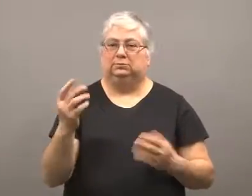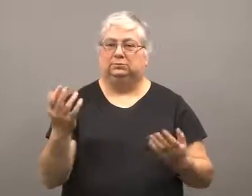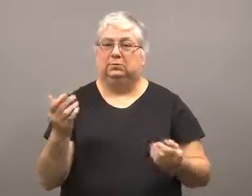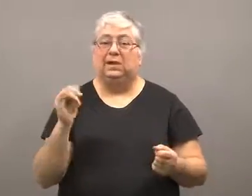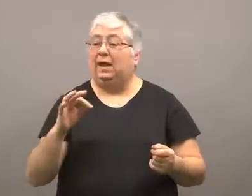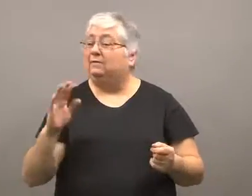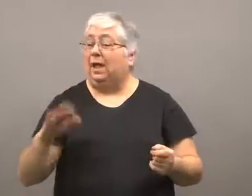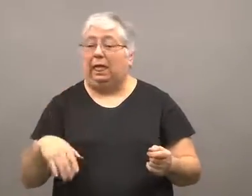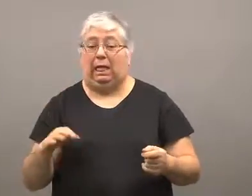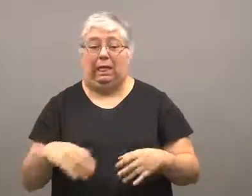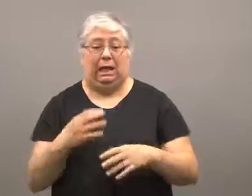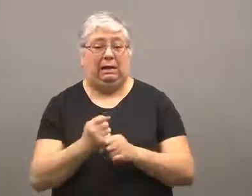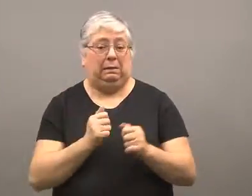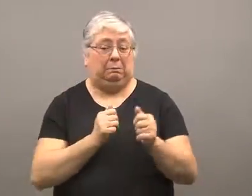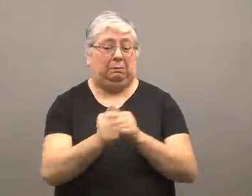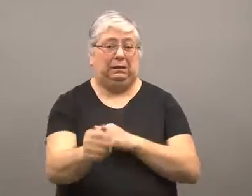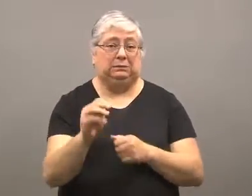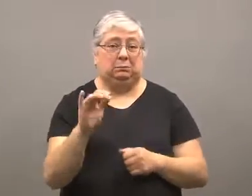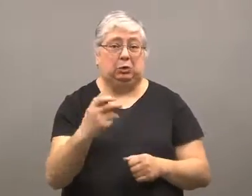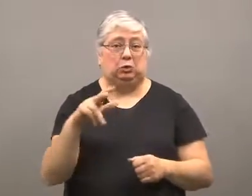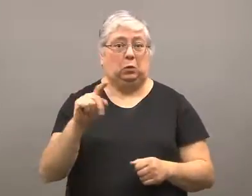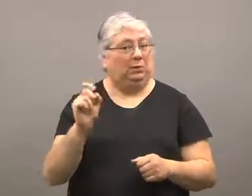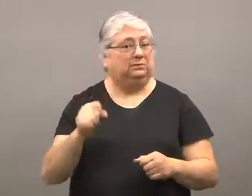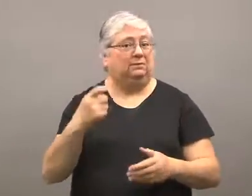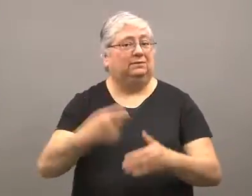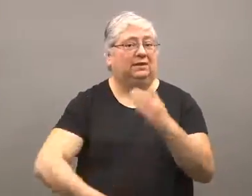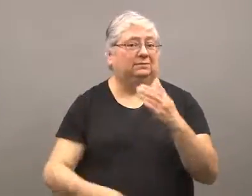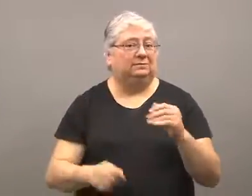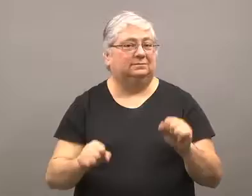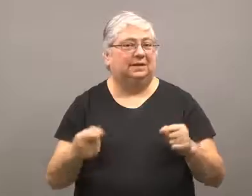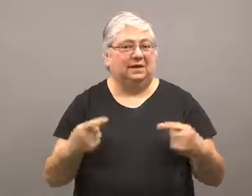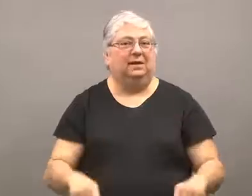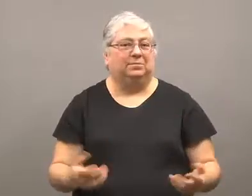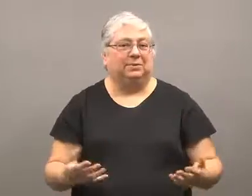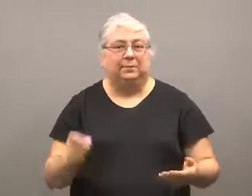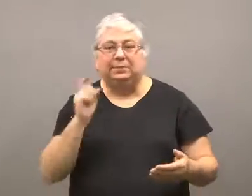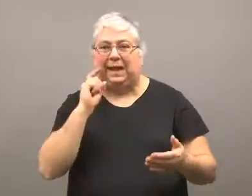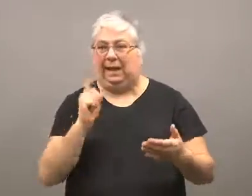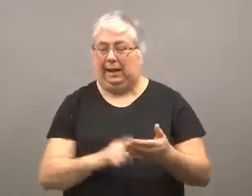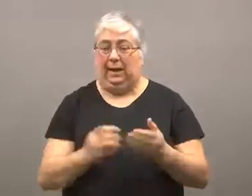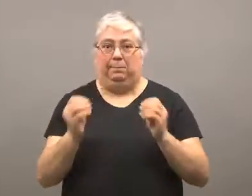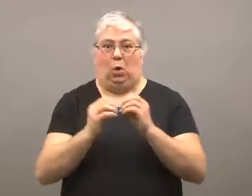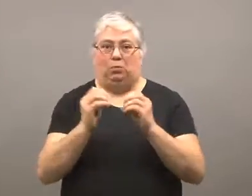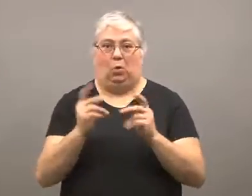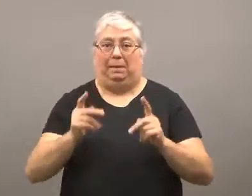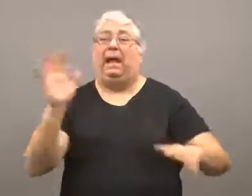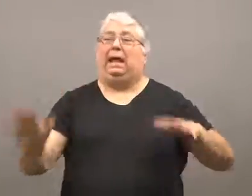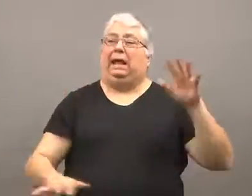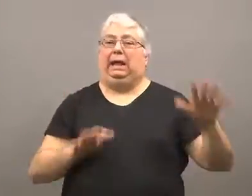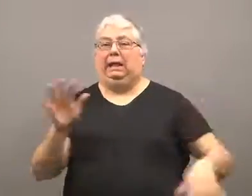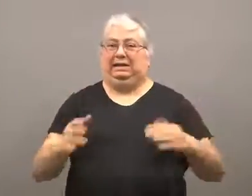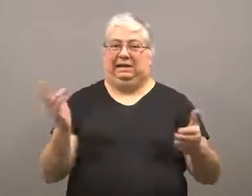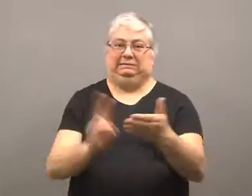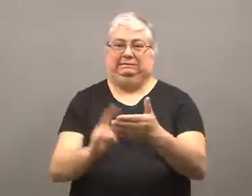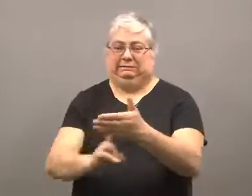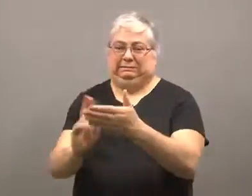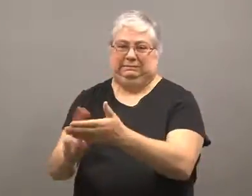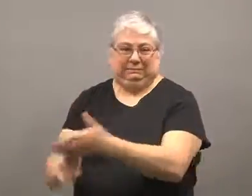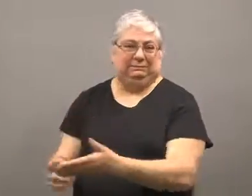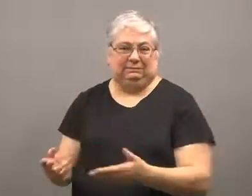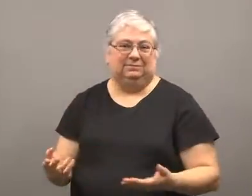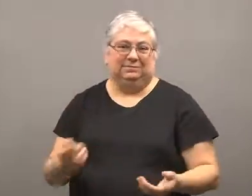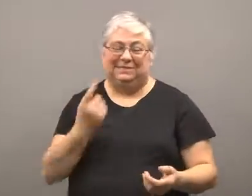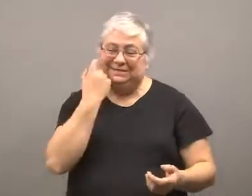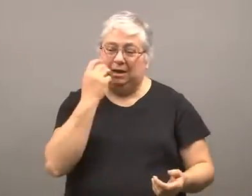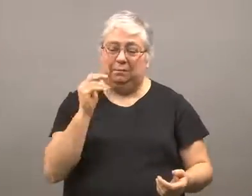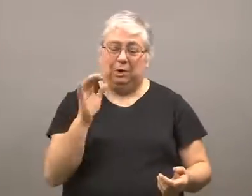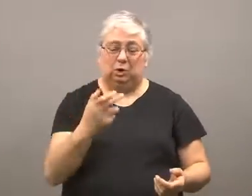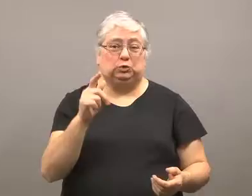Anyone who misses that deadline may have to pay a fine.